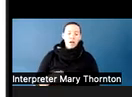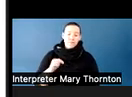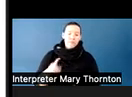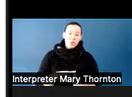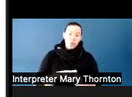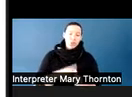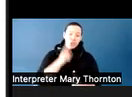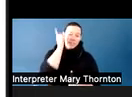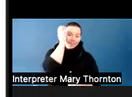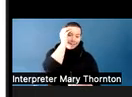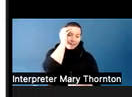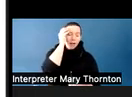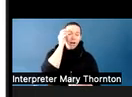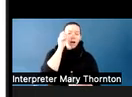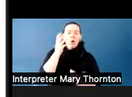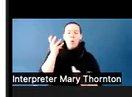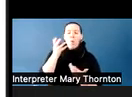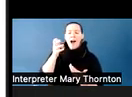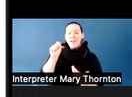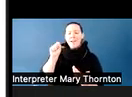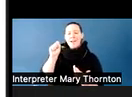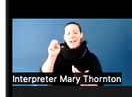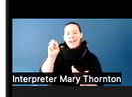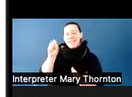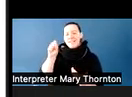We don't always know what it is. The person doesn't always know what it is.